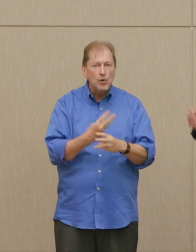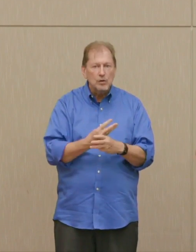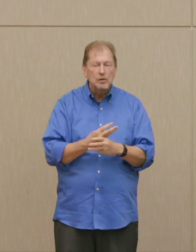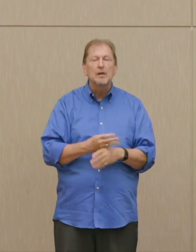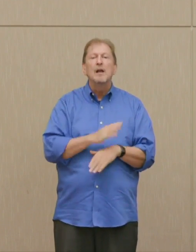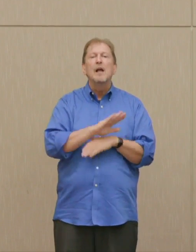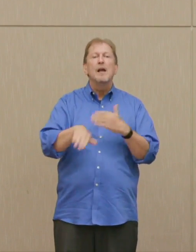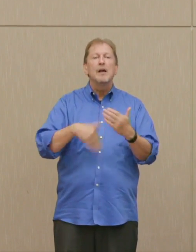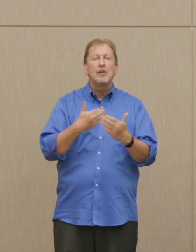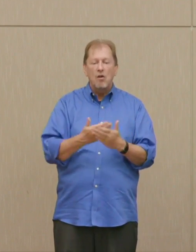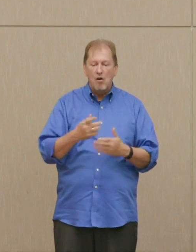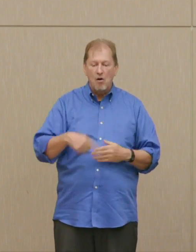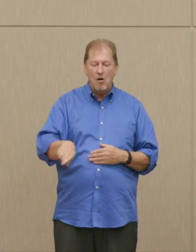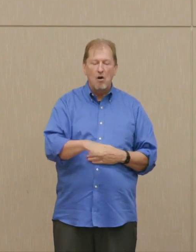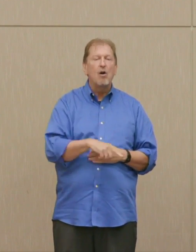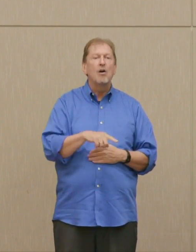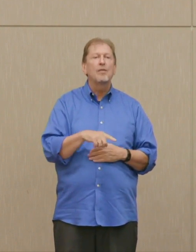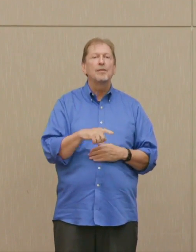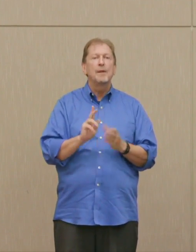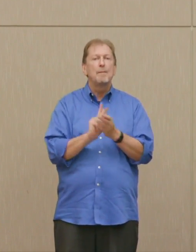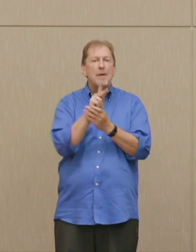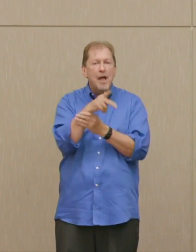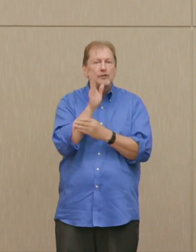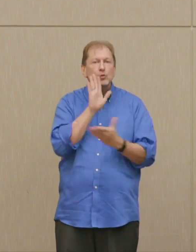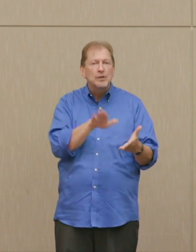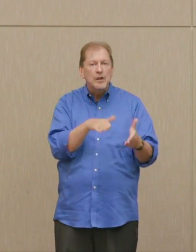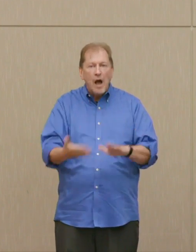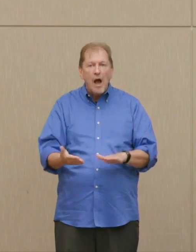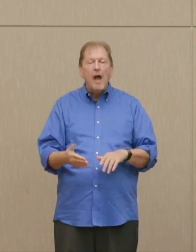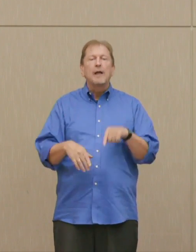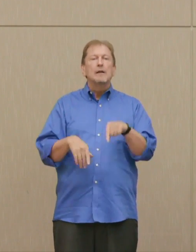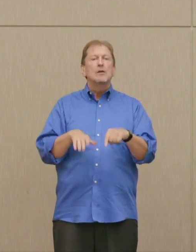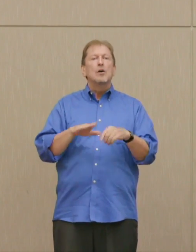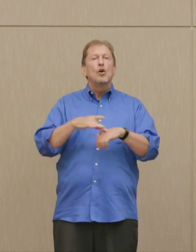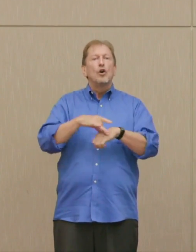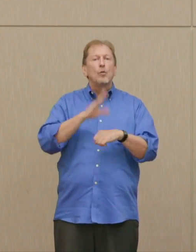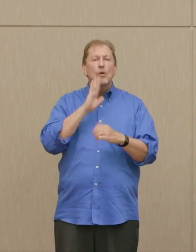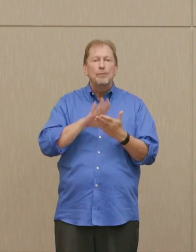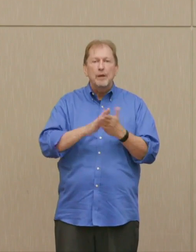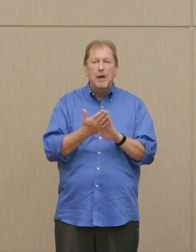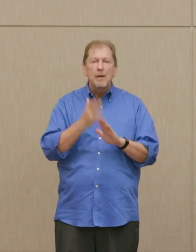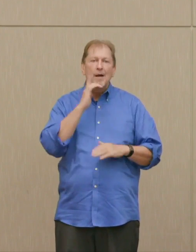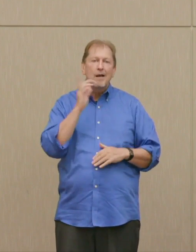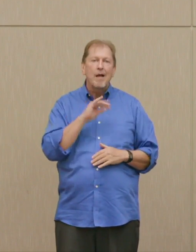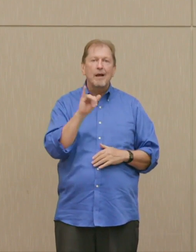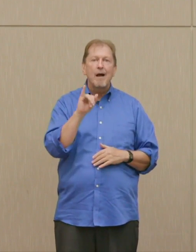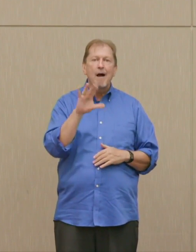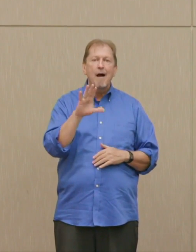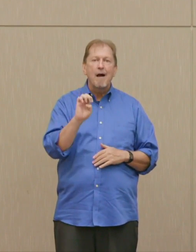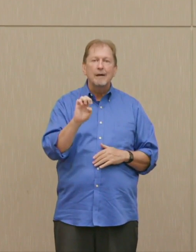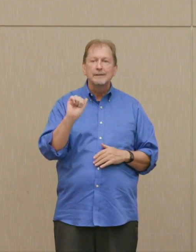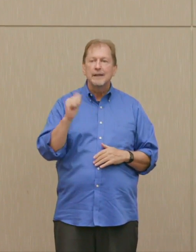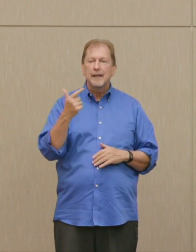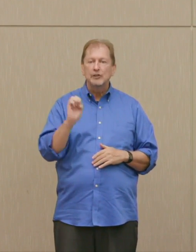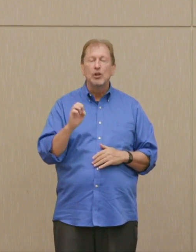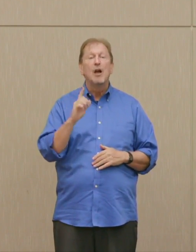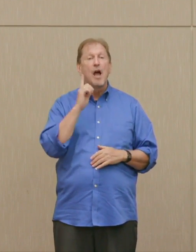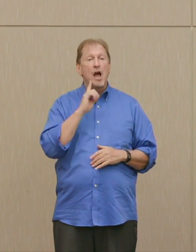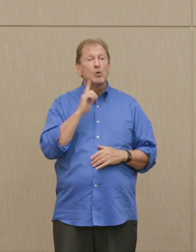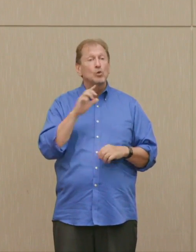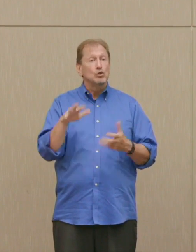raising ice age conditions on the earth, and destroying all harvests worldwide.